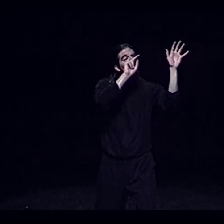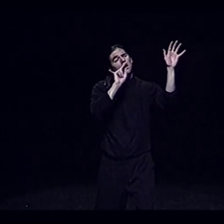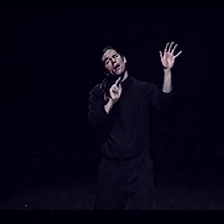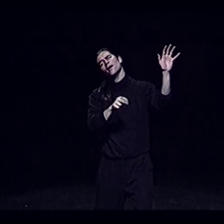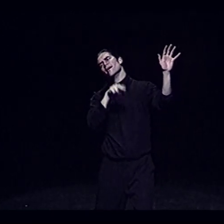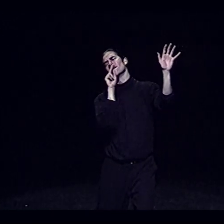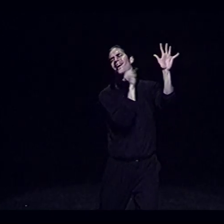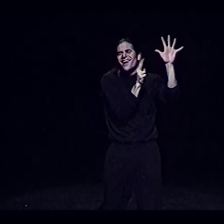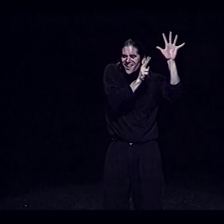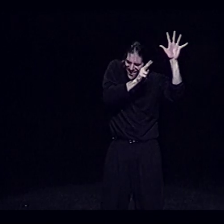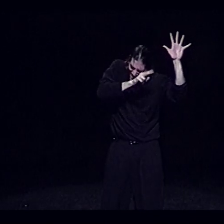Poetry